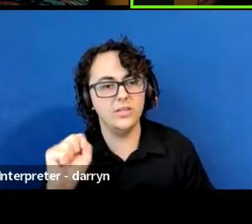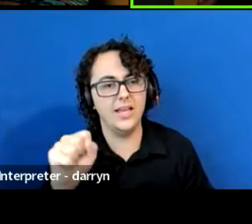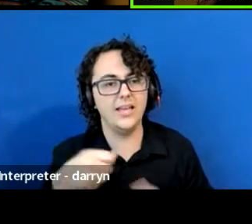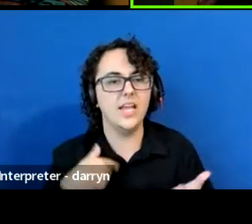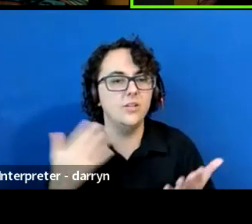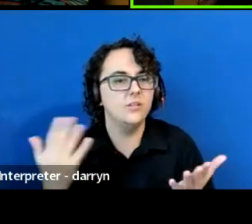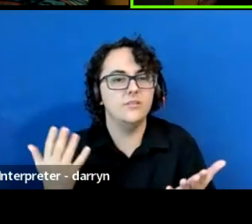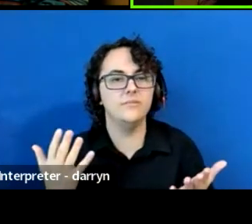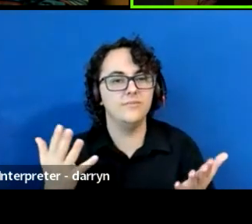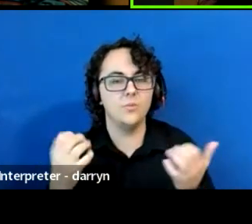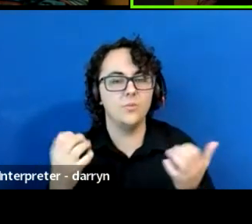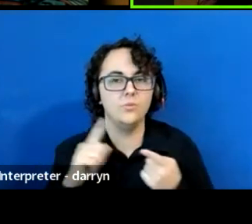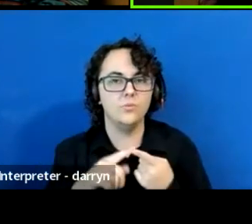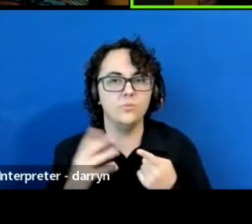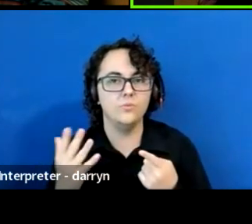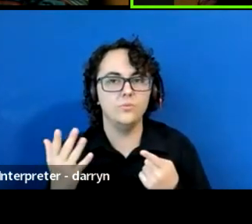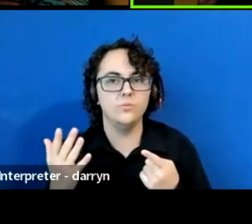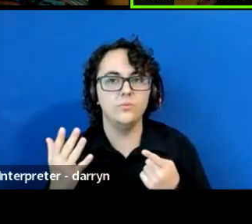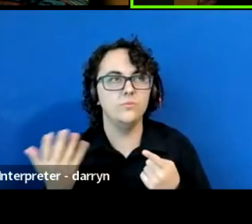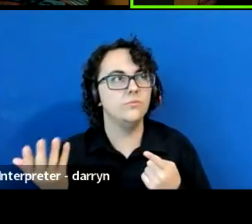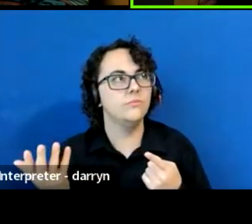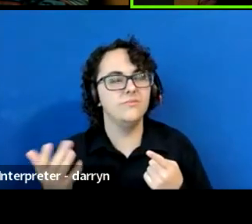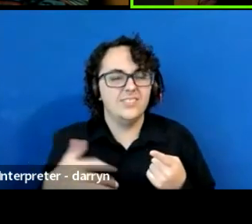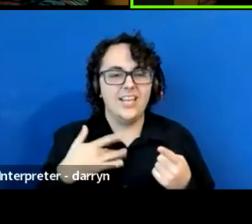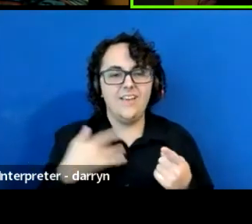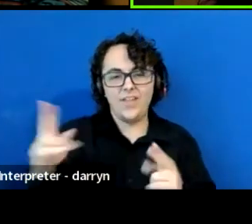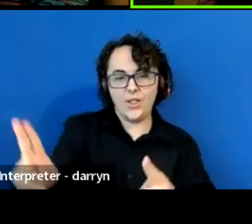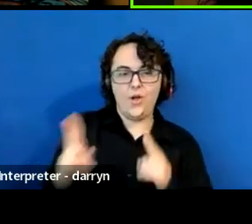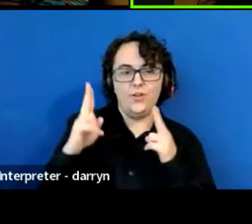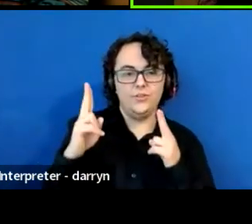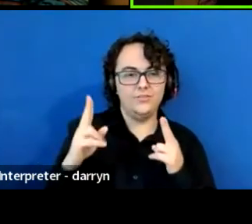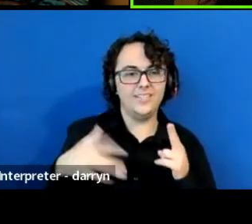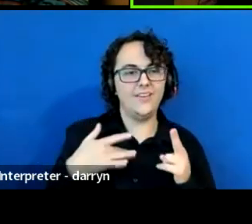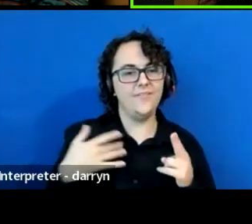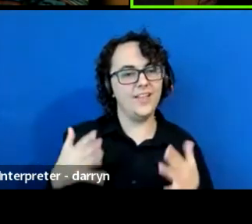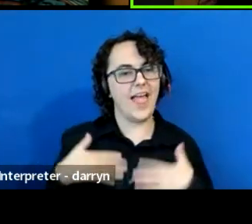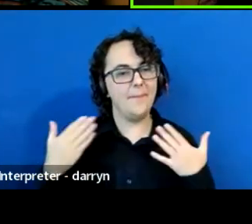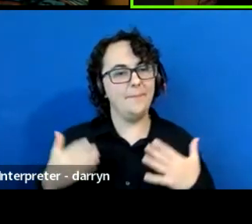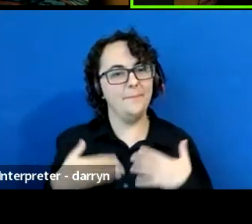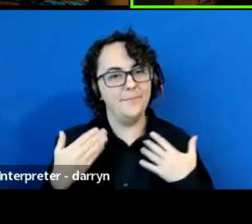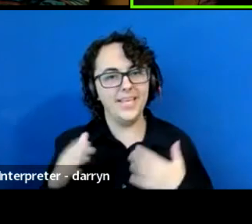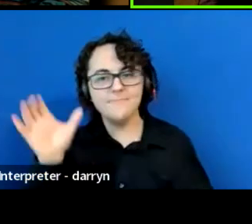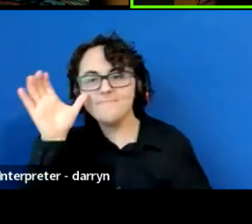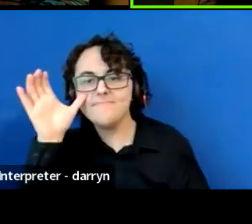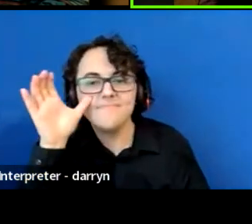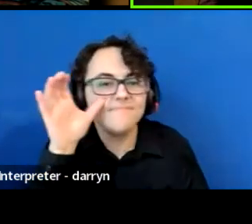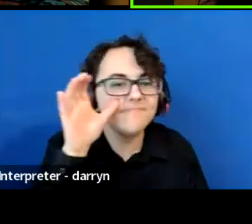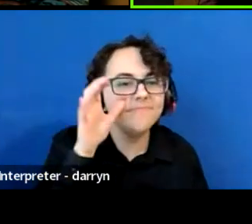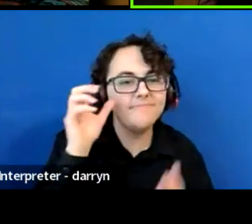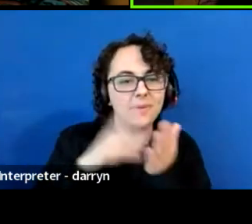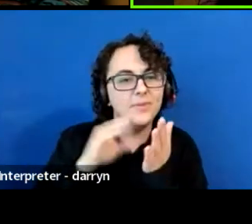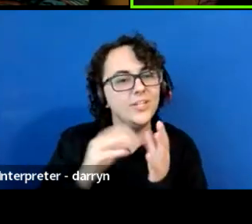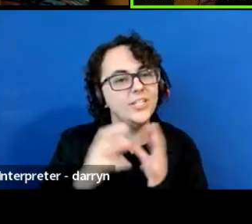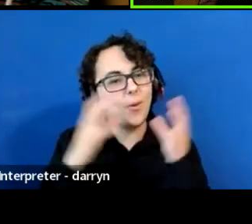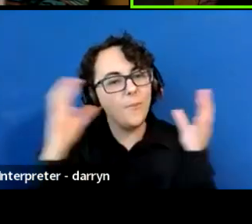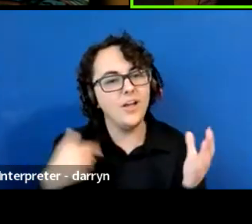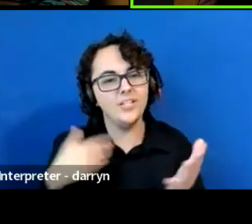I feel very honored, very, very helpful. So I'm listening here and learning so much, and I wanna share with my community.